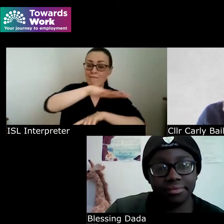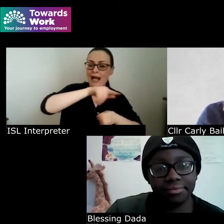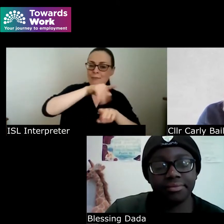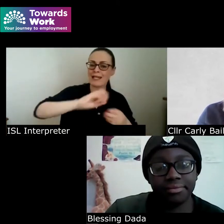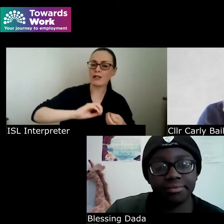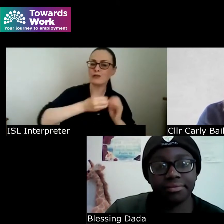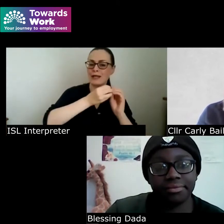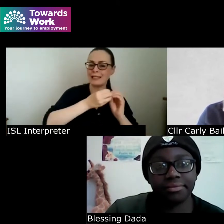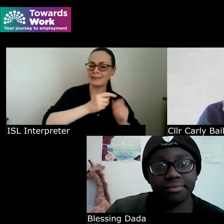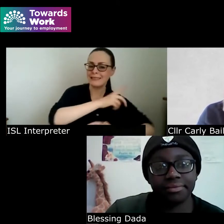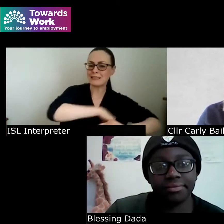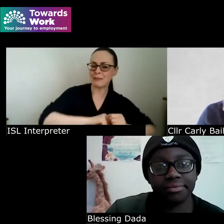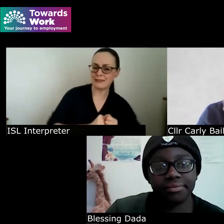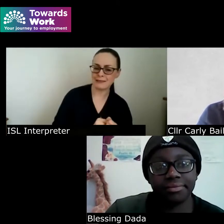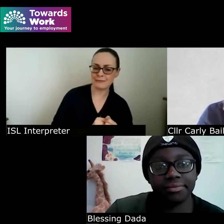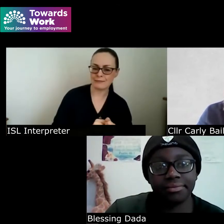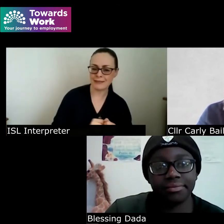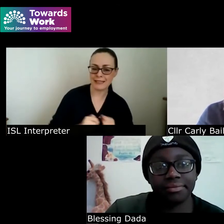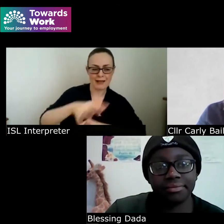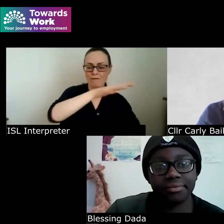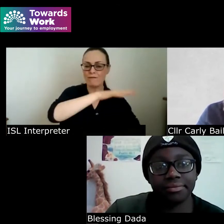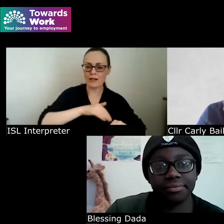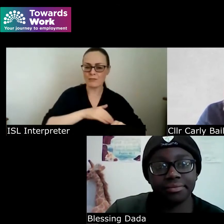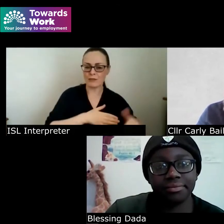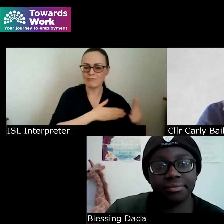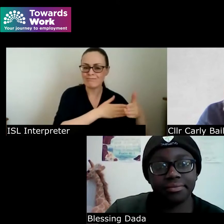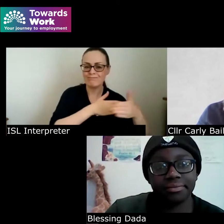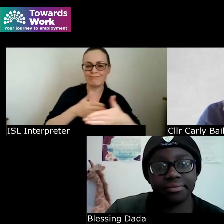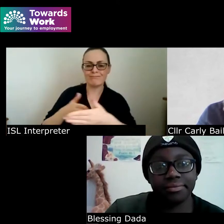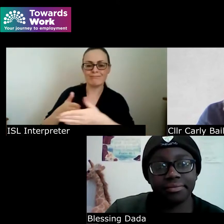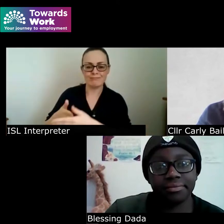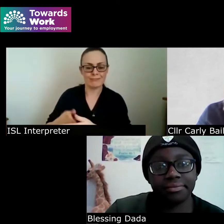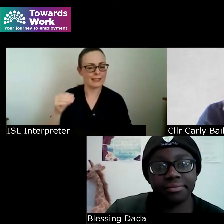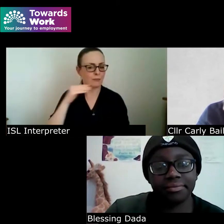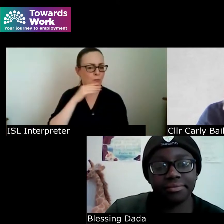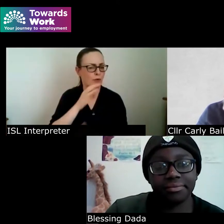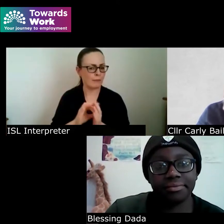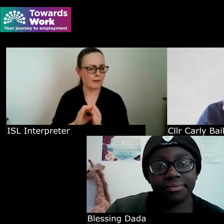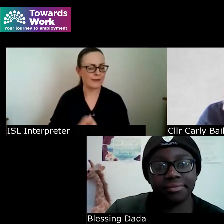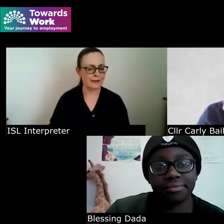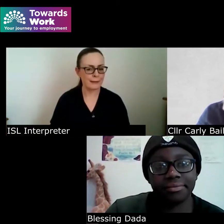you know that's a really critical point and you know and like if you're saying Stephen earlier